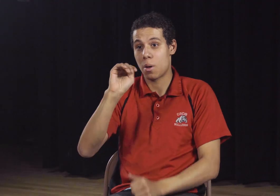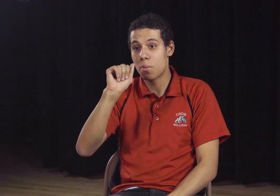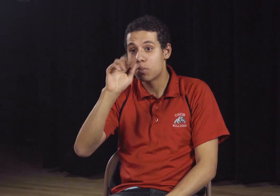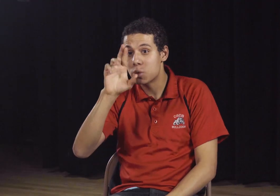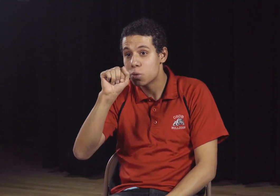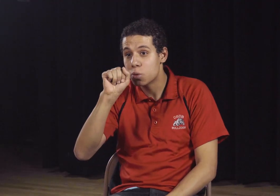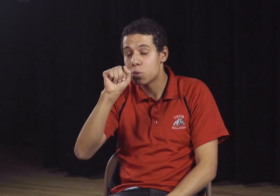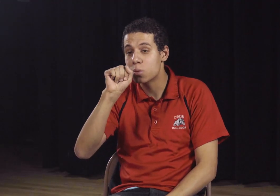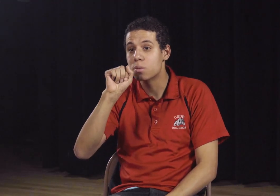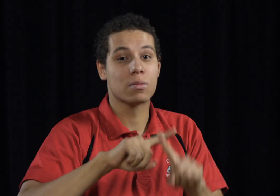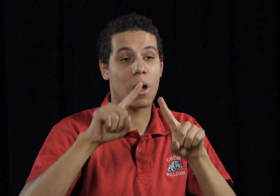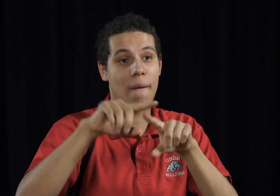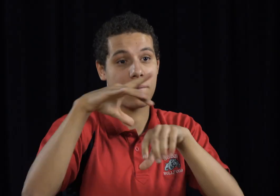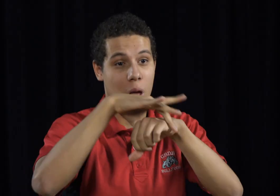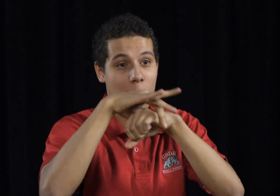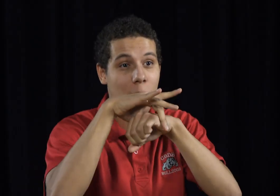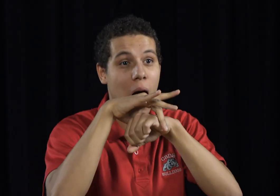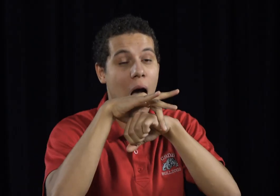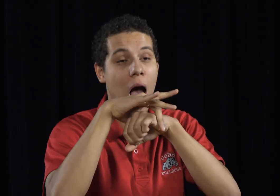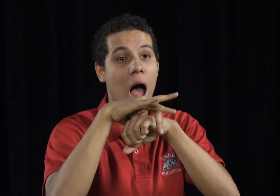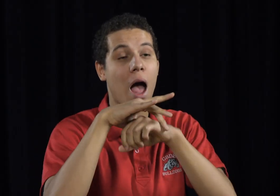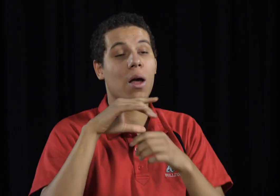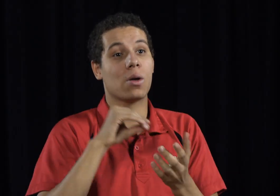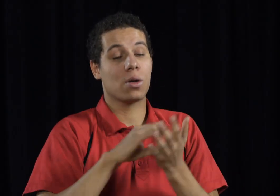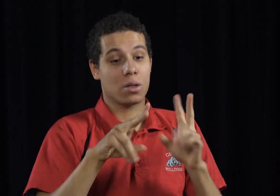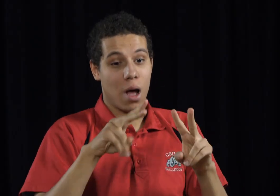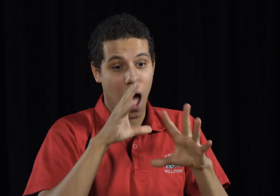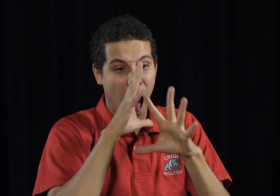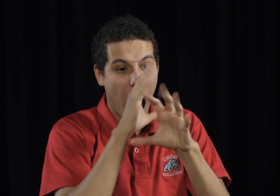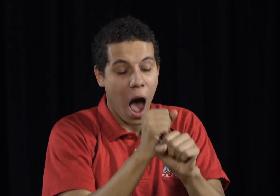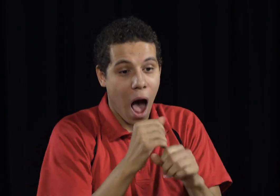be communicating with Mars or other different planets.